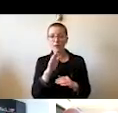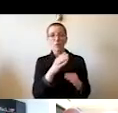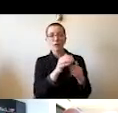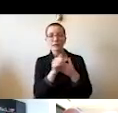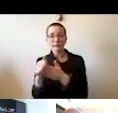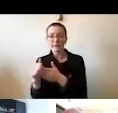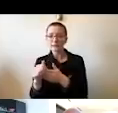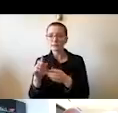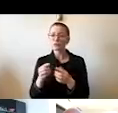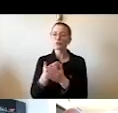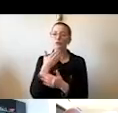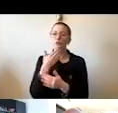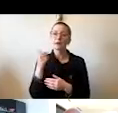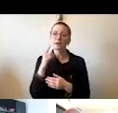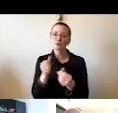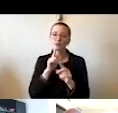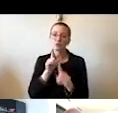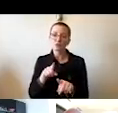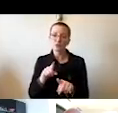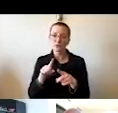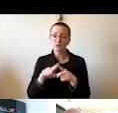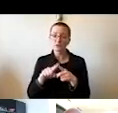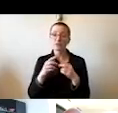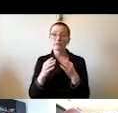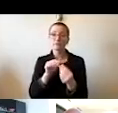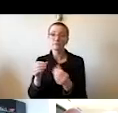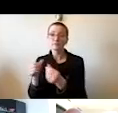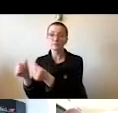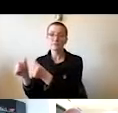to the great problems on which their well-being and destiny depend.